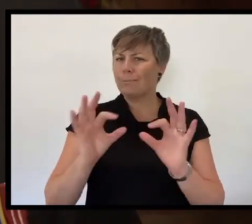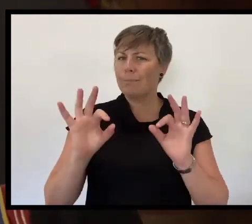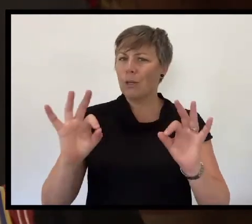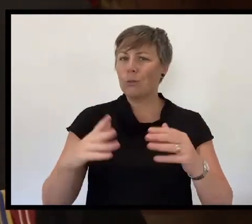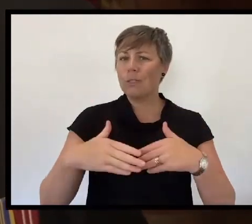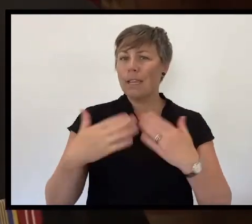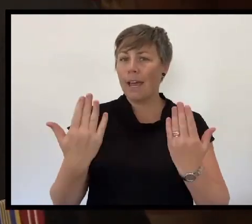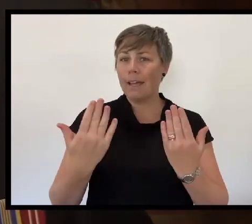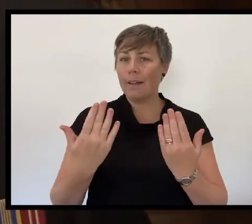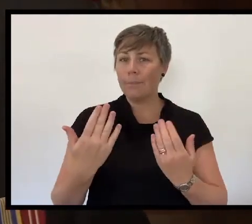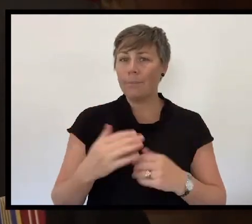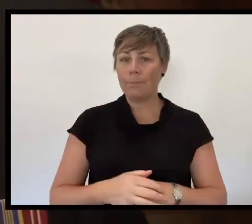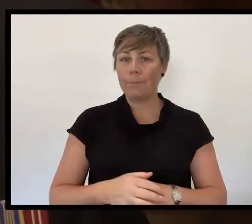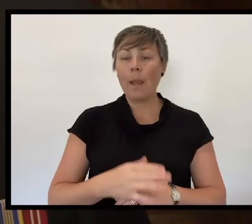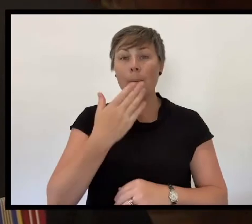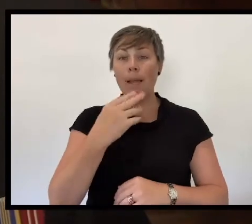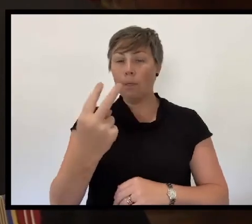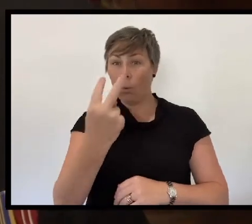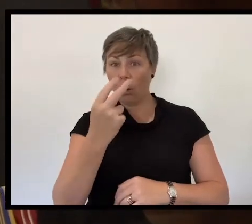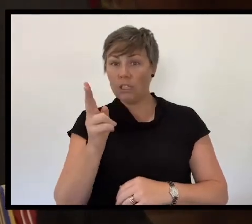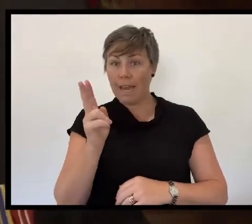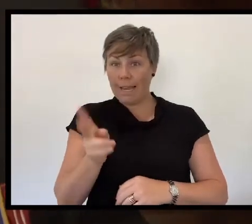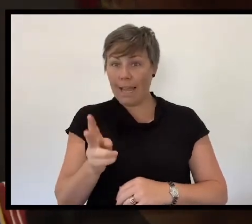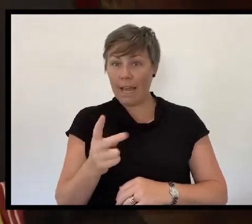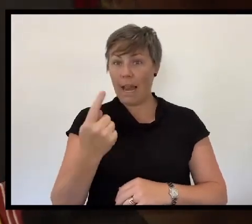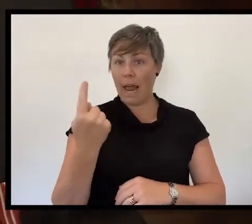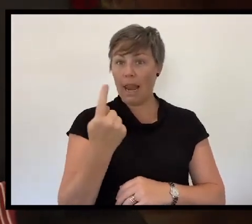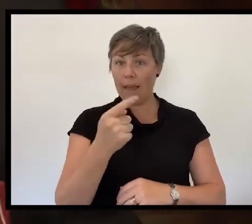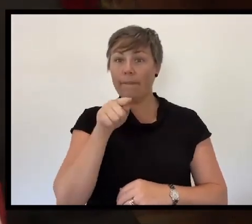You're invited to join us again at 11.50am this morning